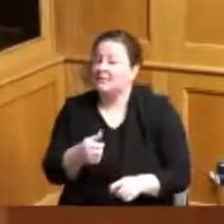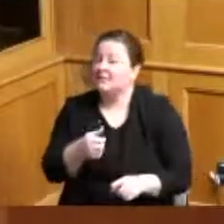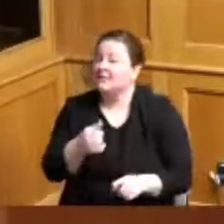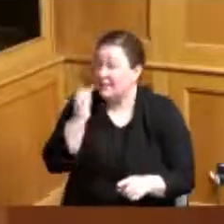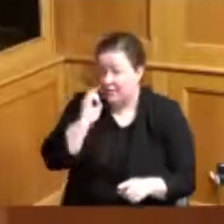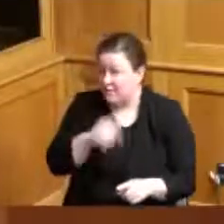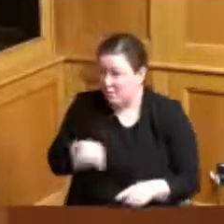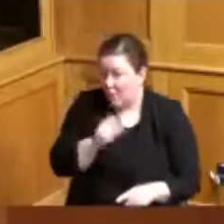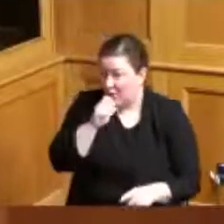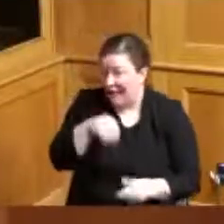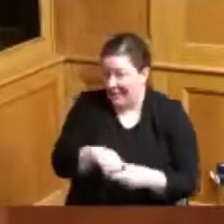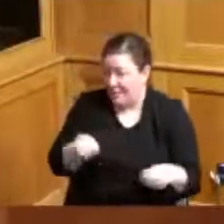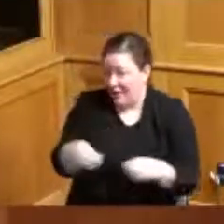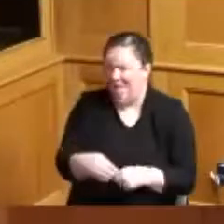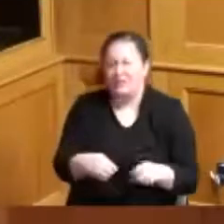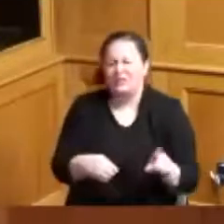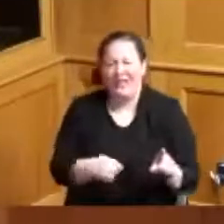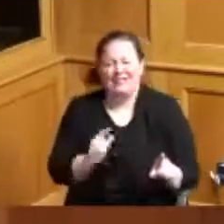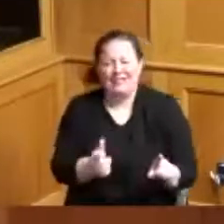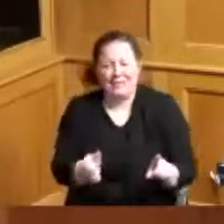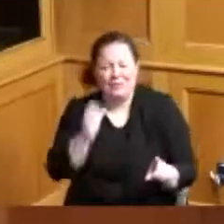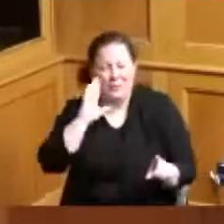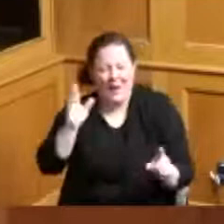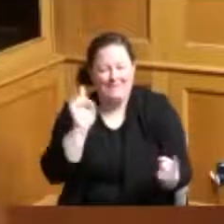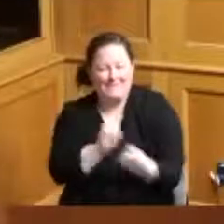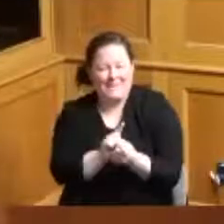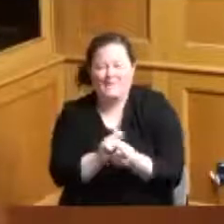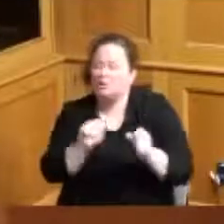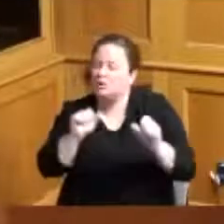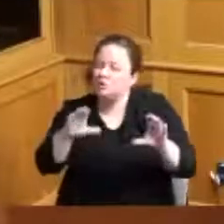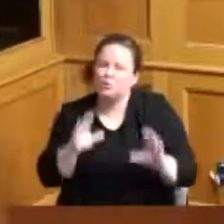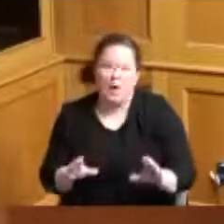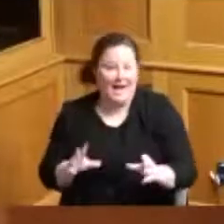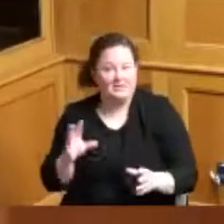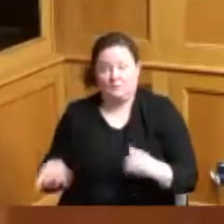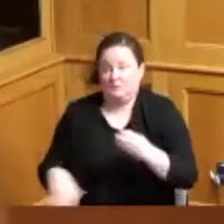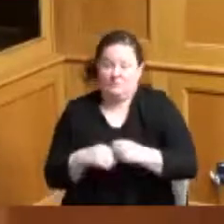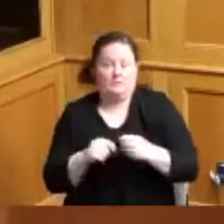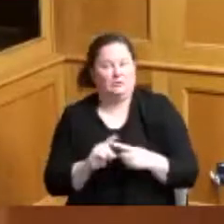will get to meet them so he's a great asset to the office I'm thrilled to have him he came over from